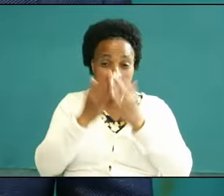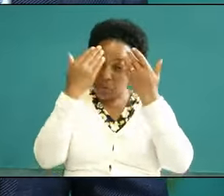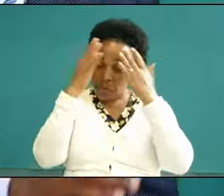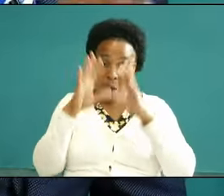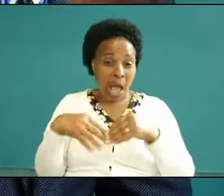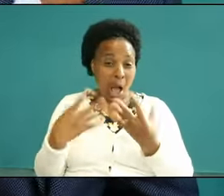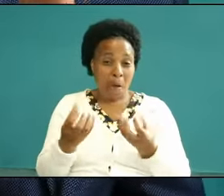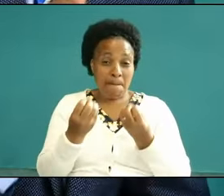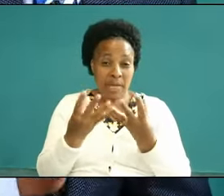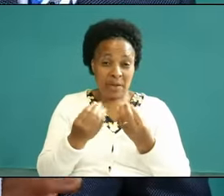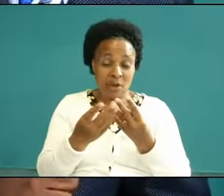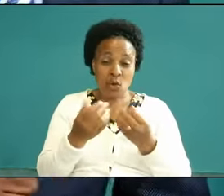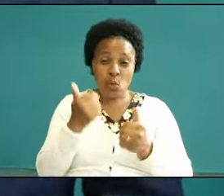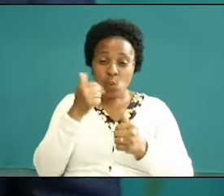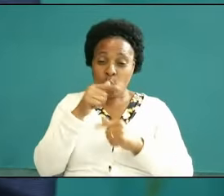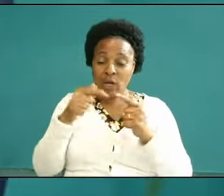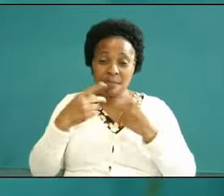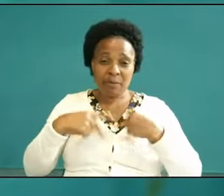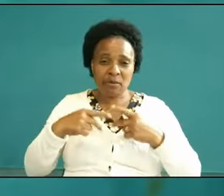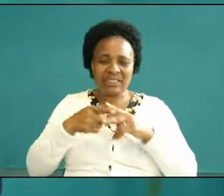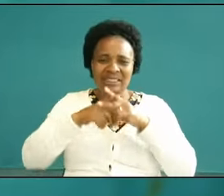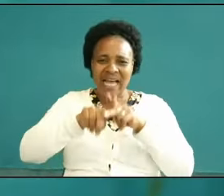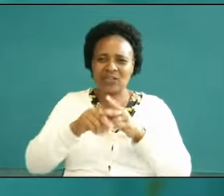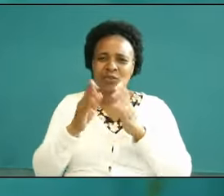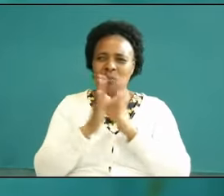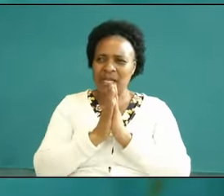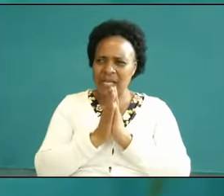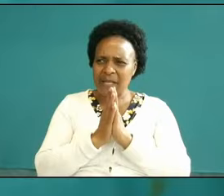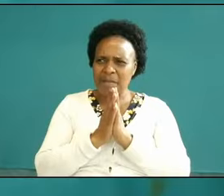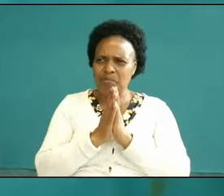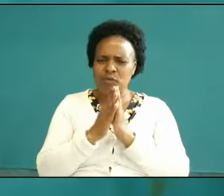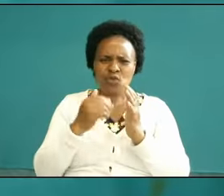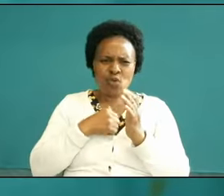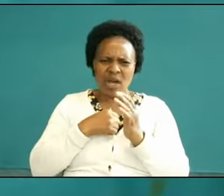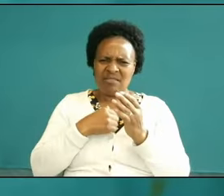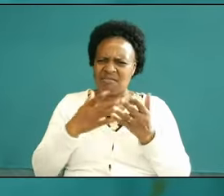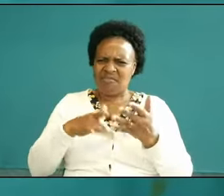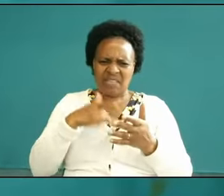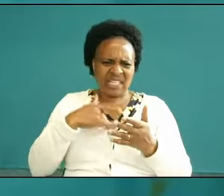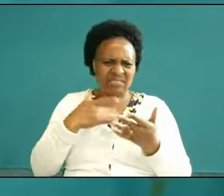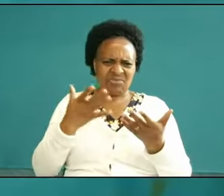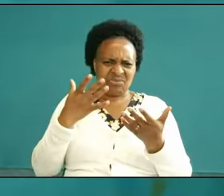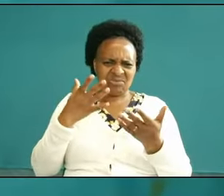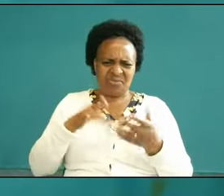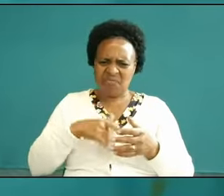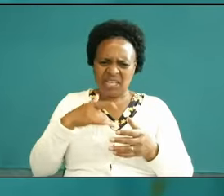you can't even wait to pray you're just your spirit is chocked you're feeling no strength